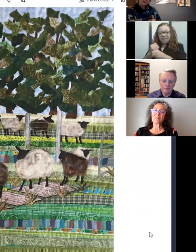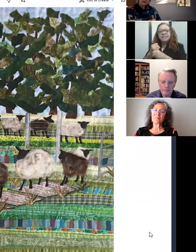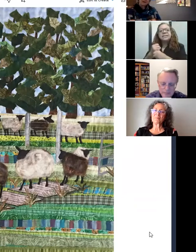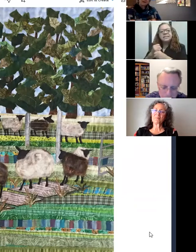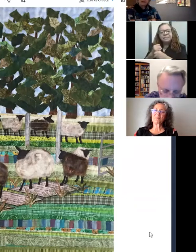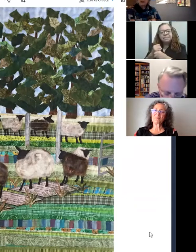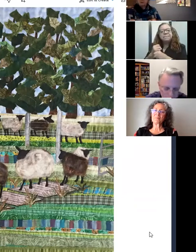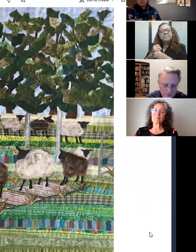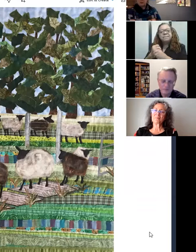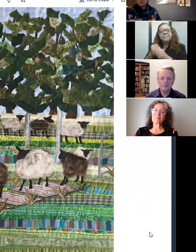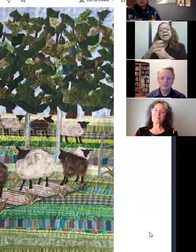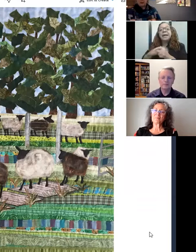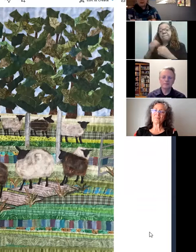And it's my neighbor's sheep, and